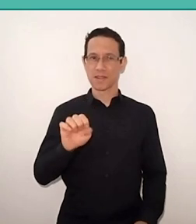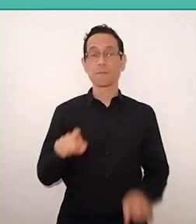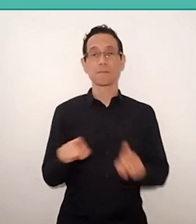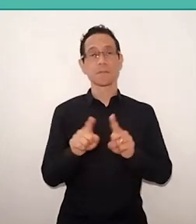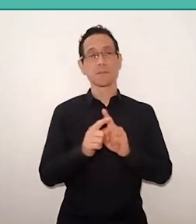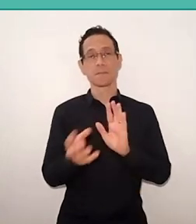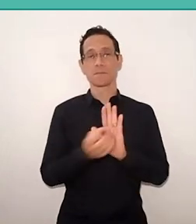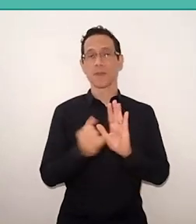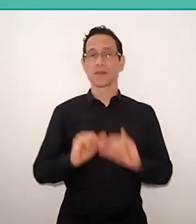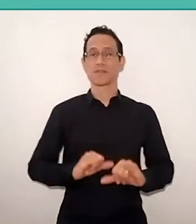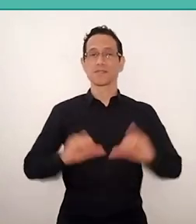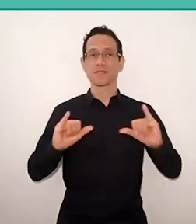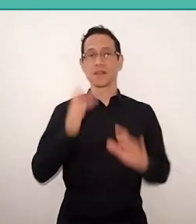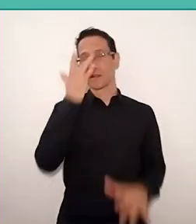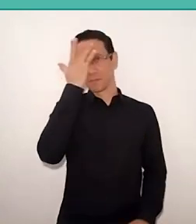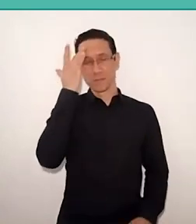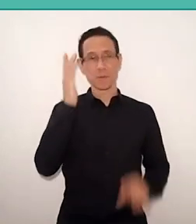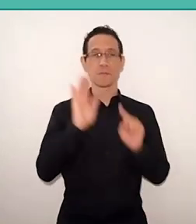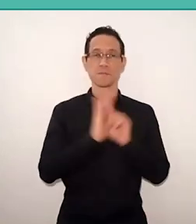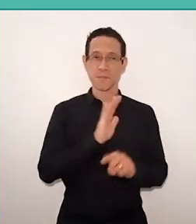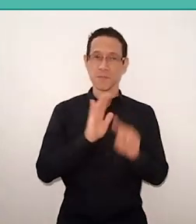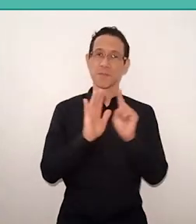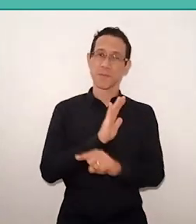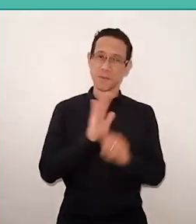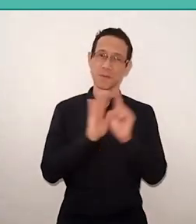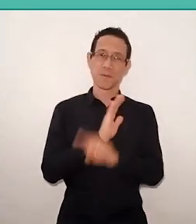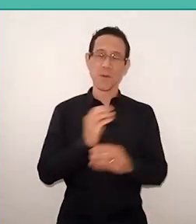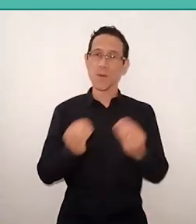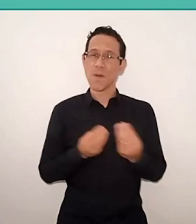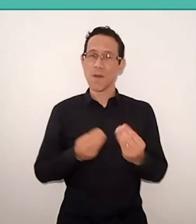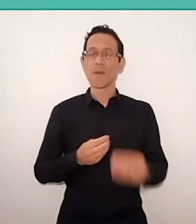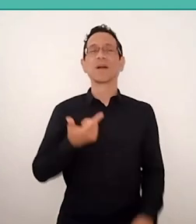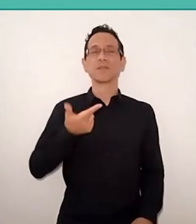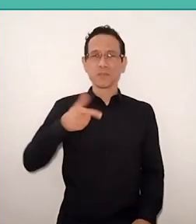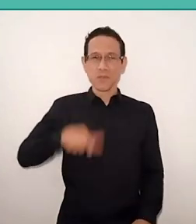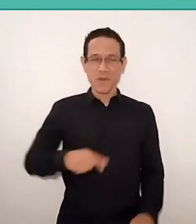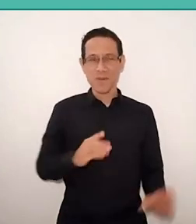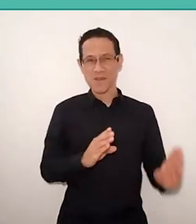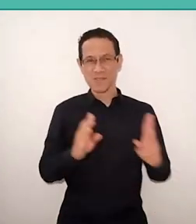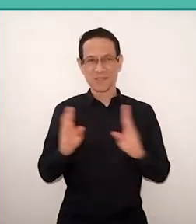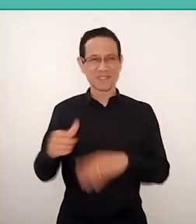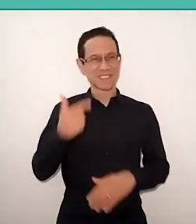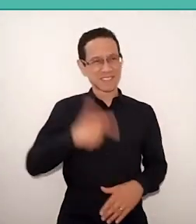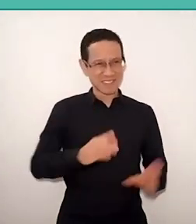that many people are asking as we do to review, because good thing we need to see many times,